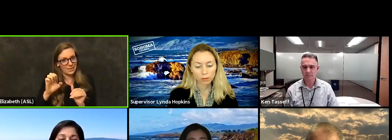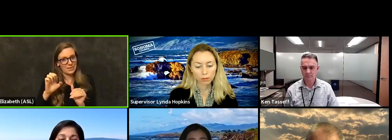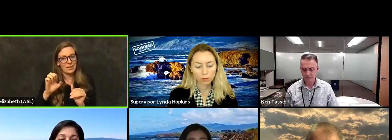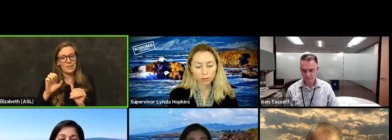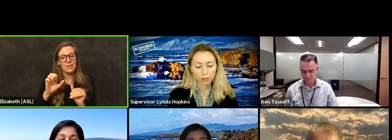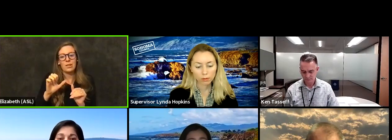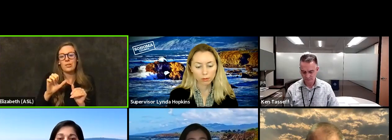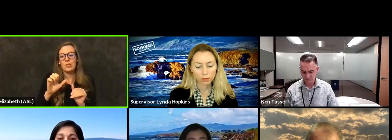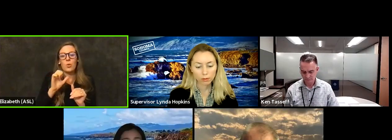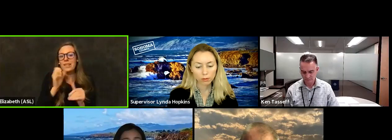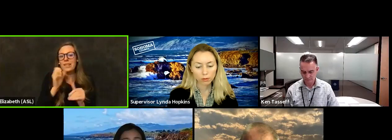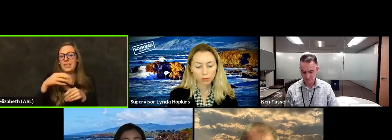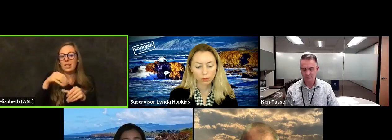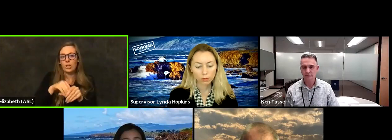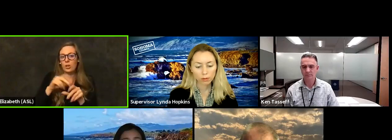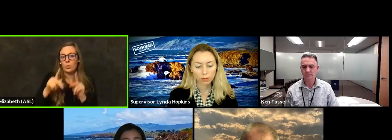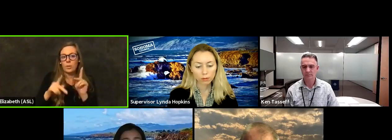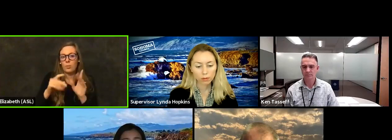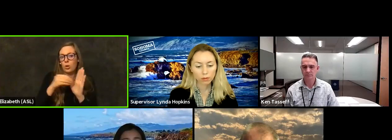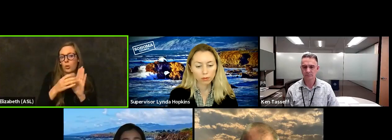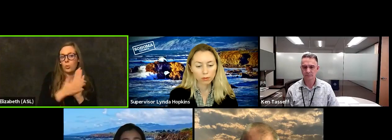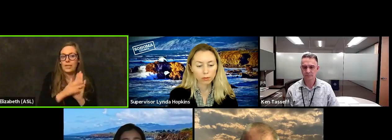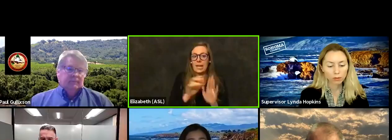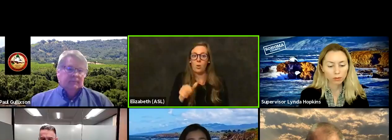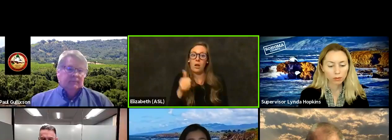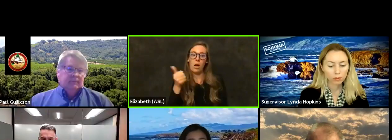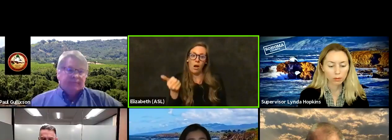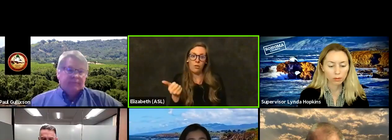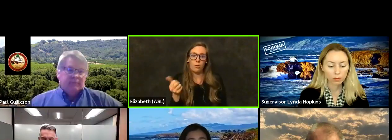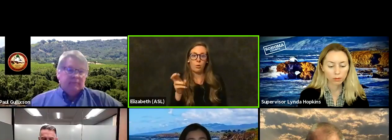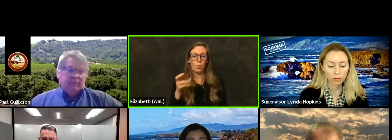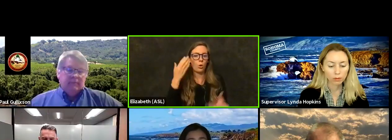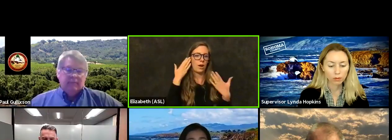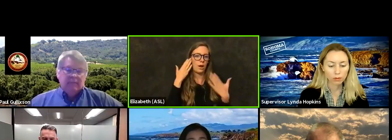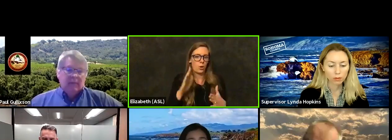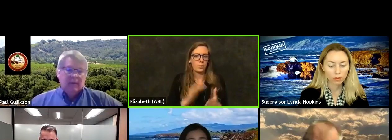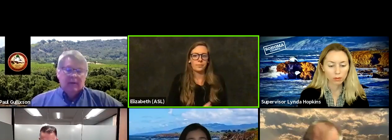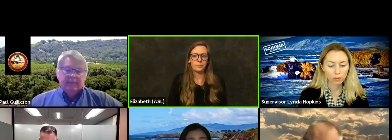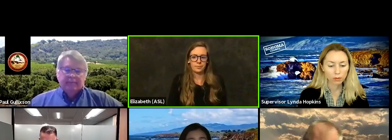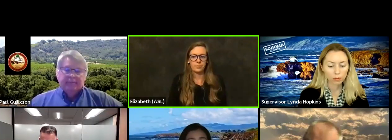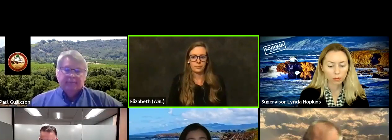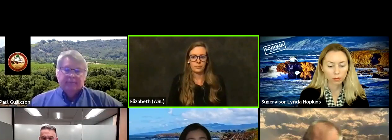the other or the unknown categories and calculating that percentage. I think that's an improvement from last